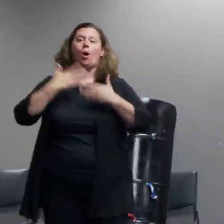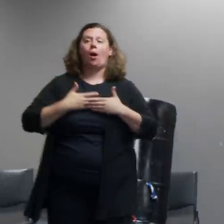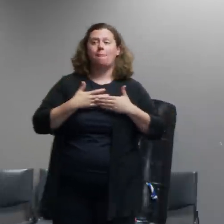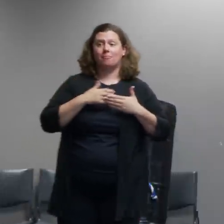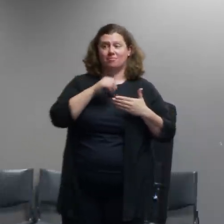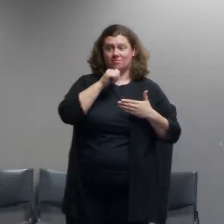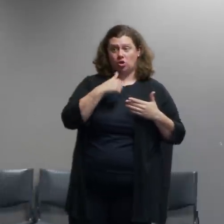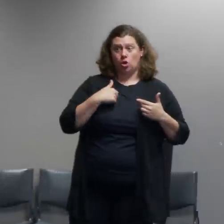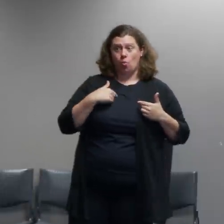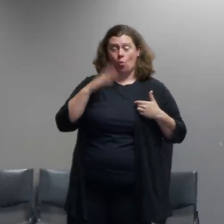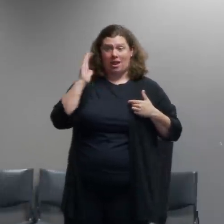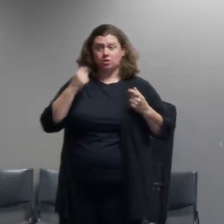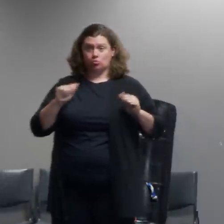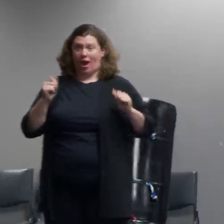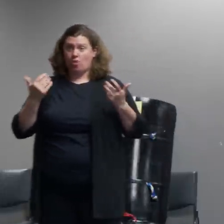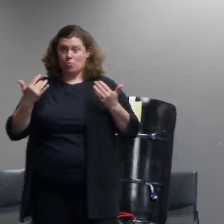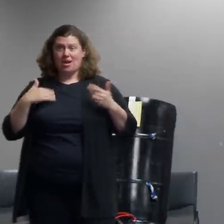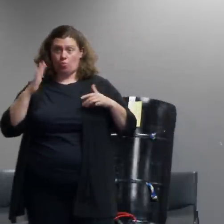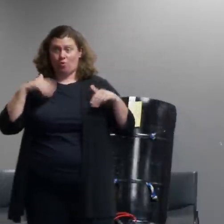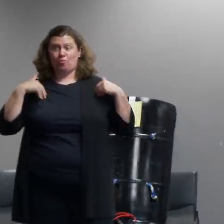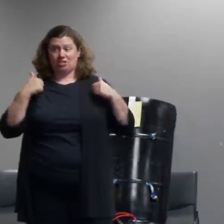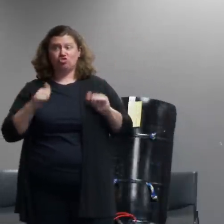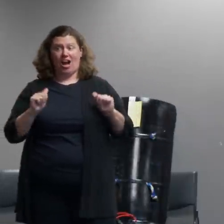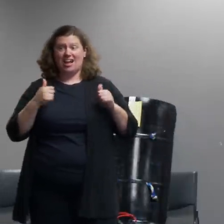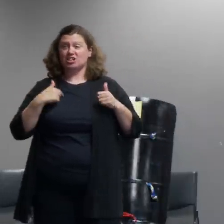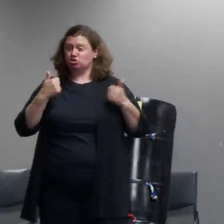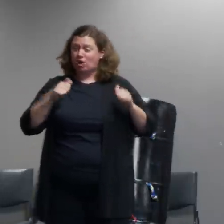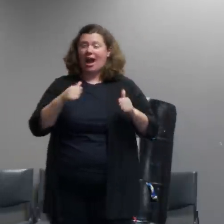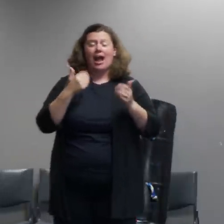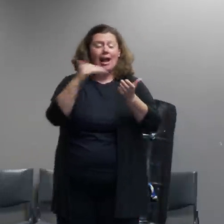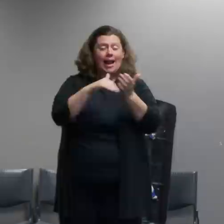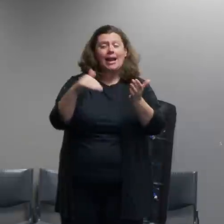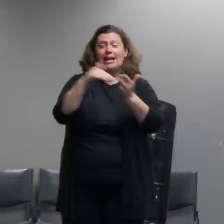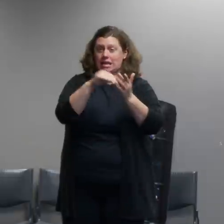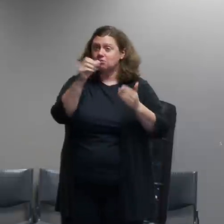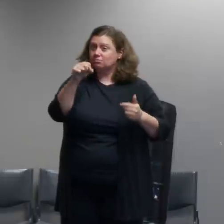that many many times over the last six weeks